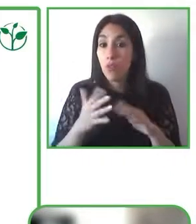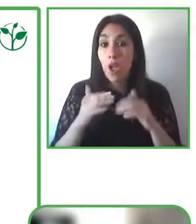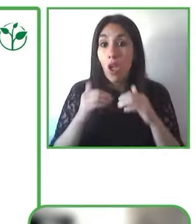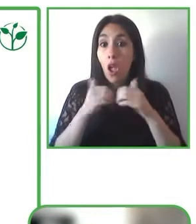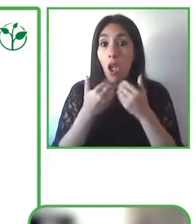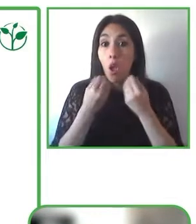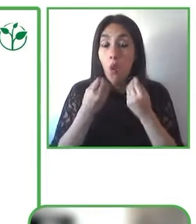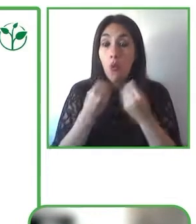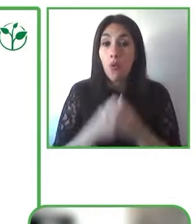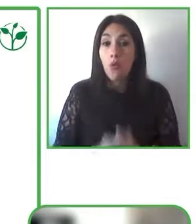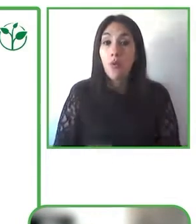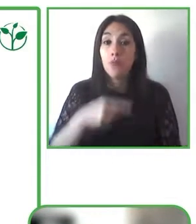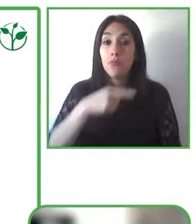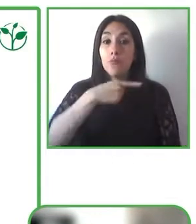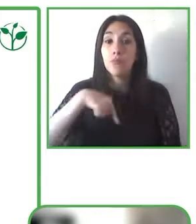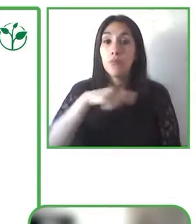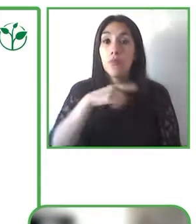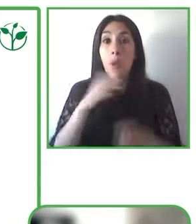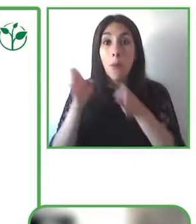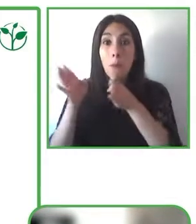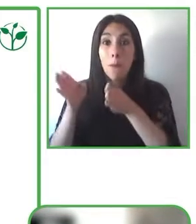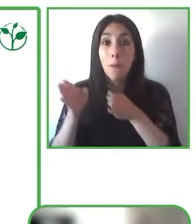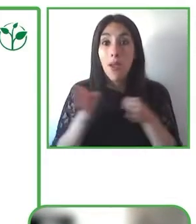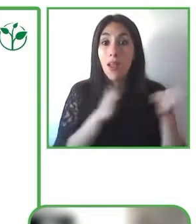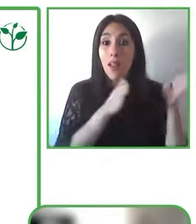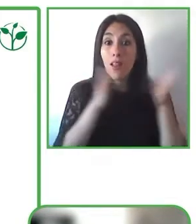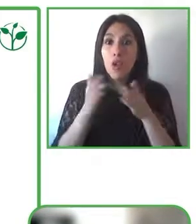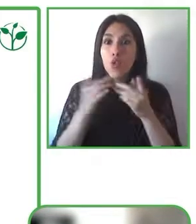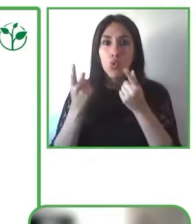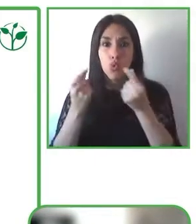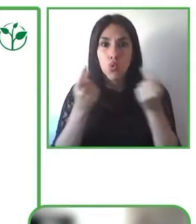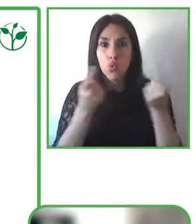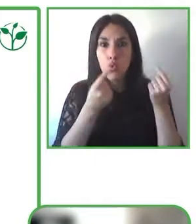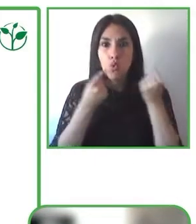take you through and show you how you can actually set up a device